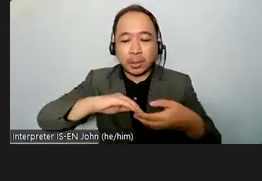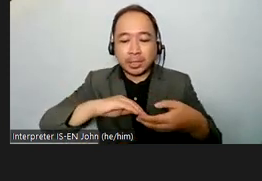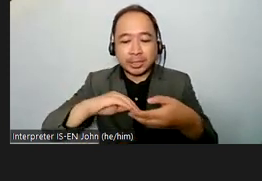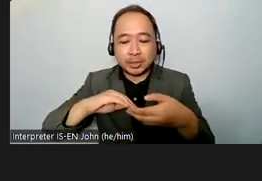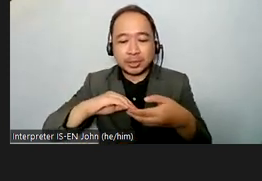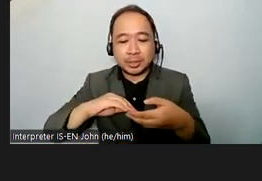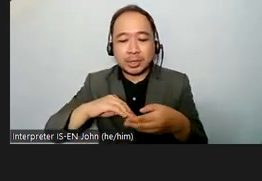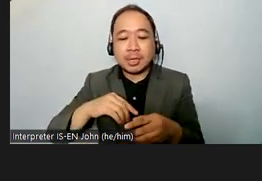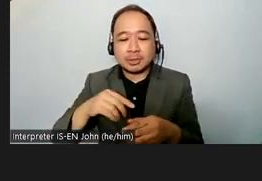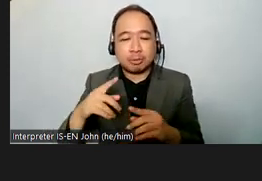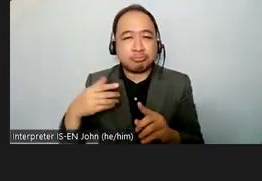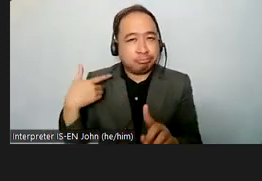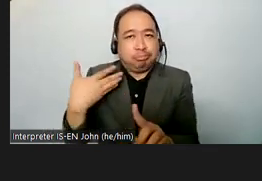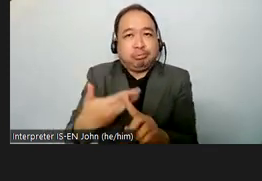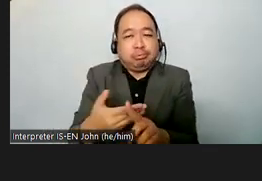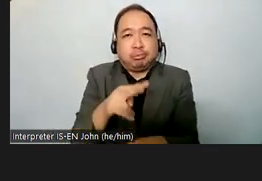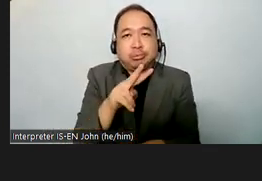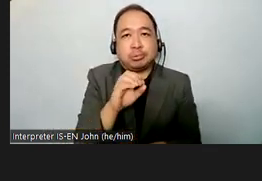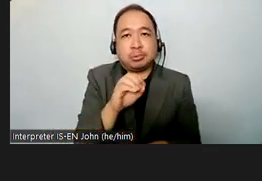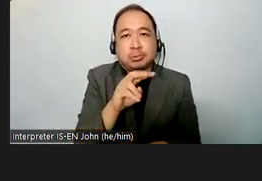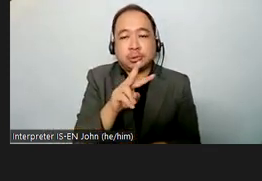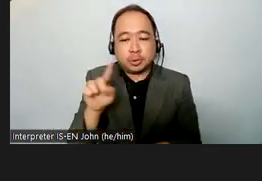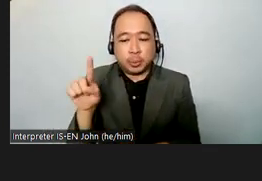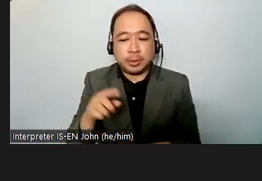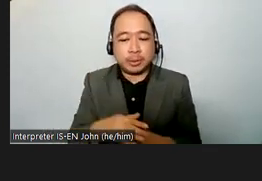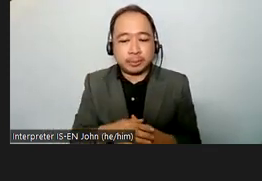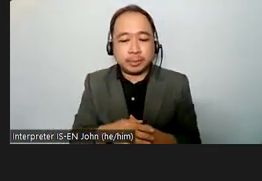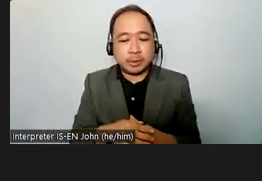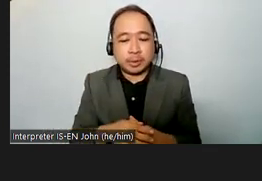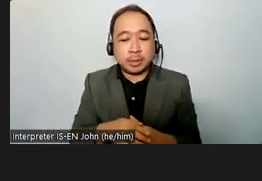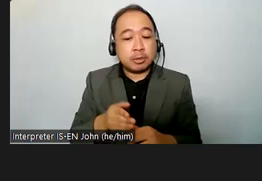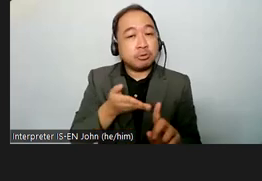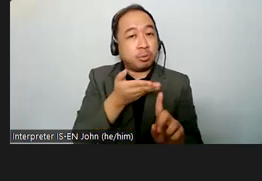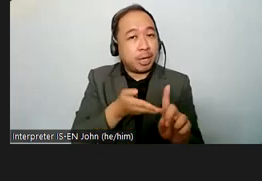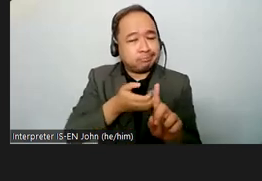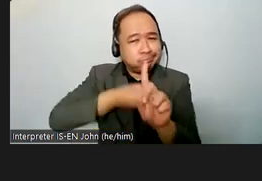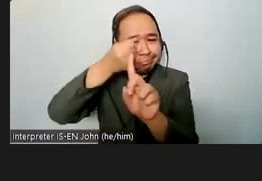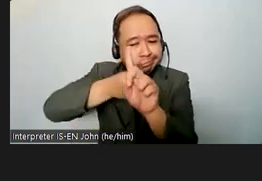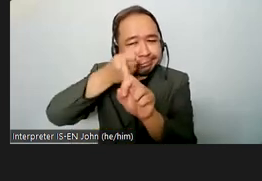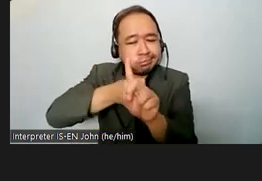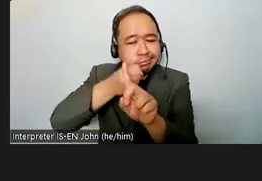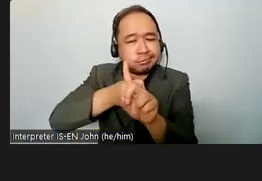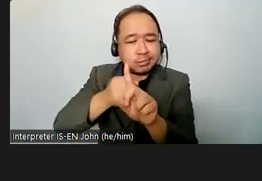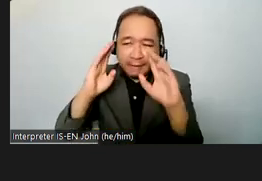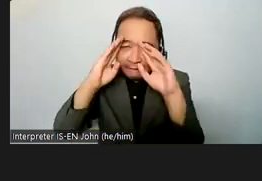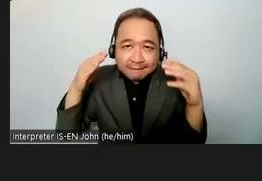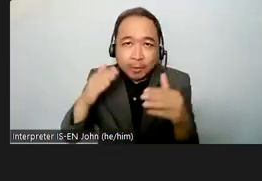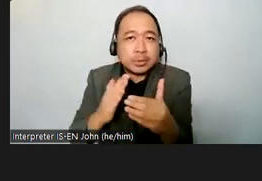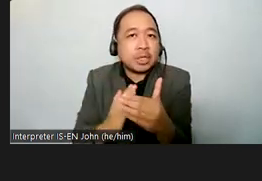with disabilities to make feasible situations that happens to us and how we feel about that